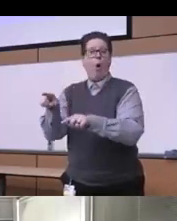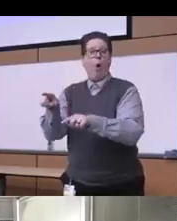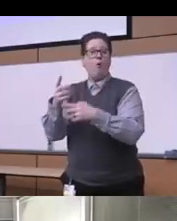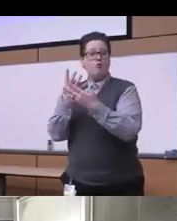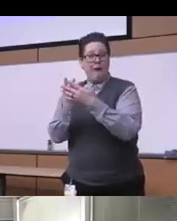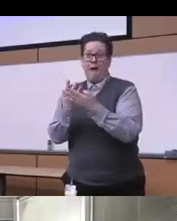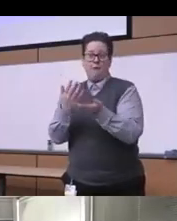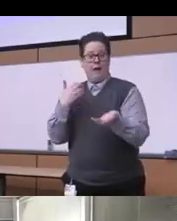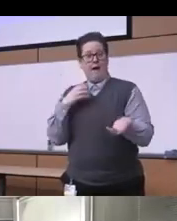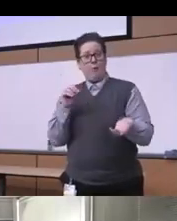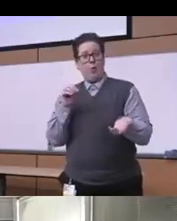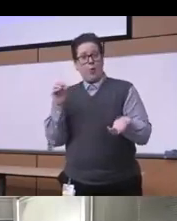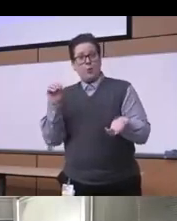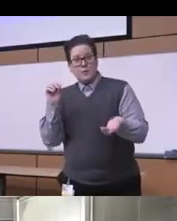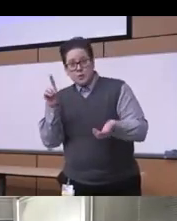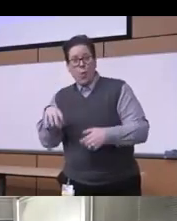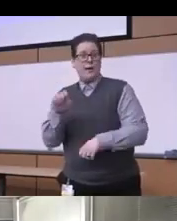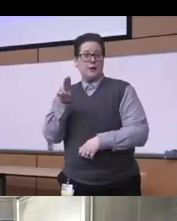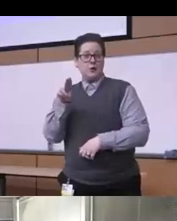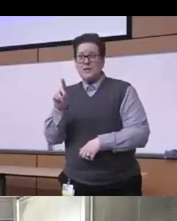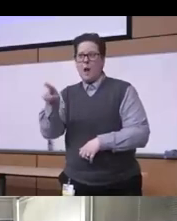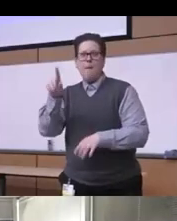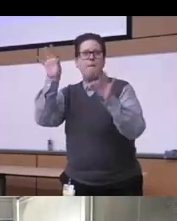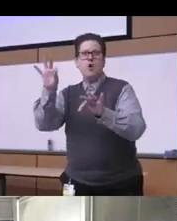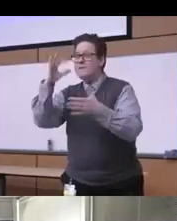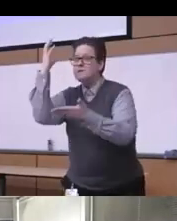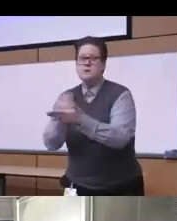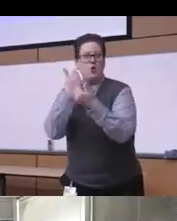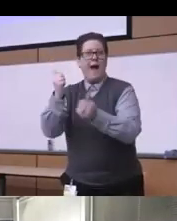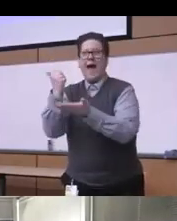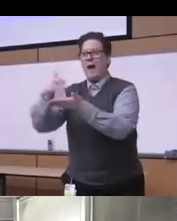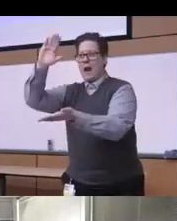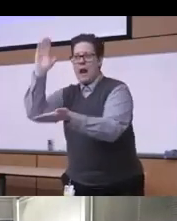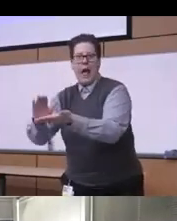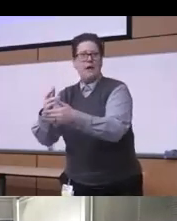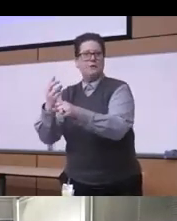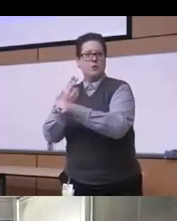it's a perfect opportunity to really increase the use of medication sort of enclose the racial